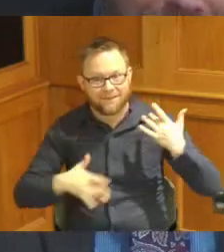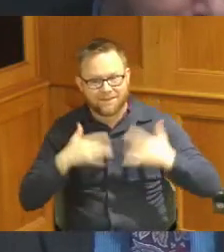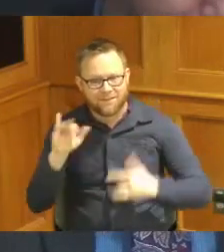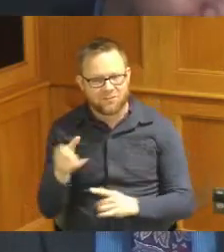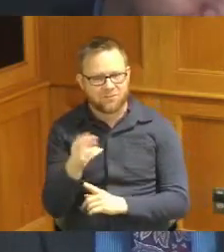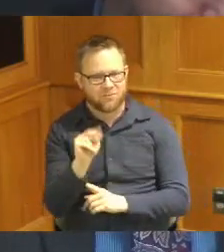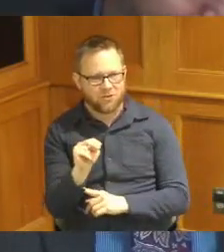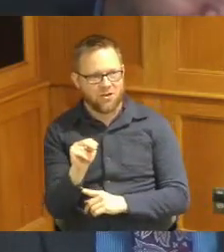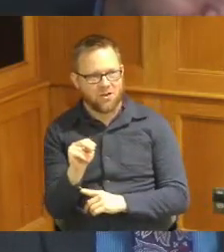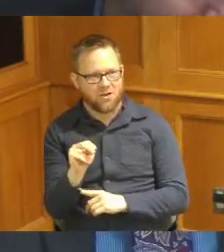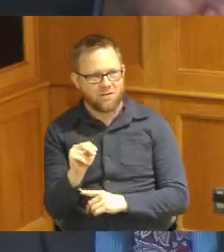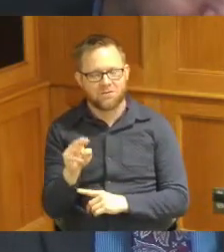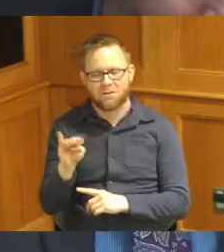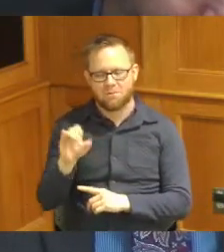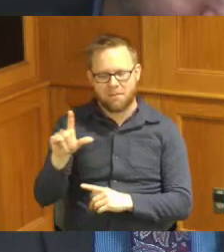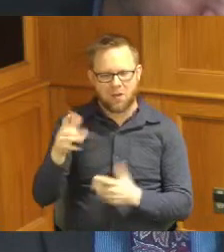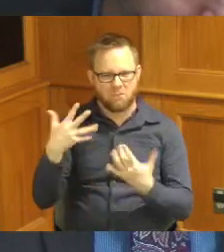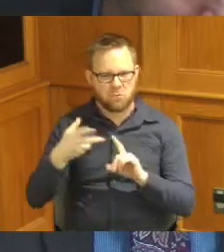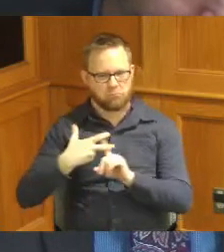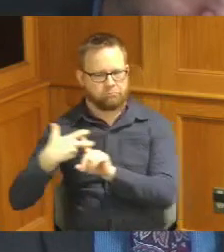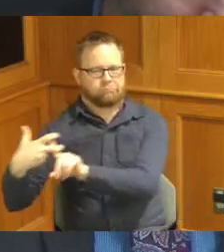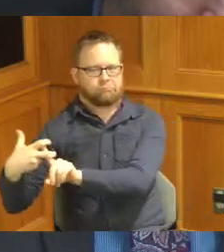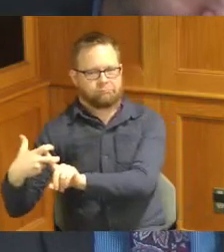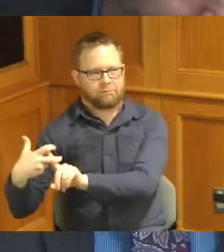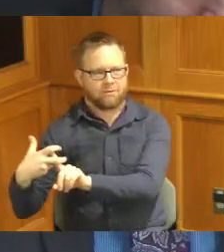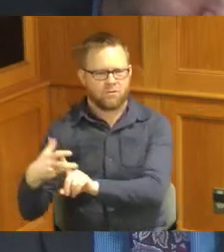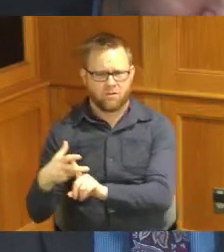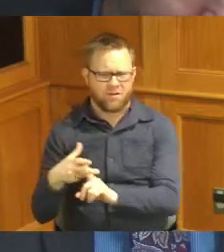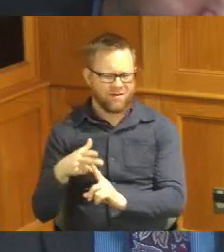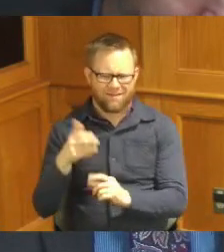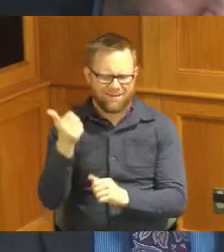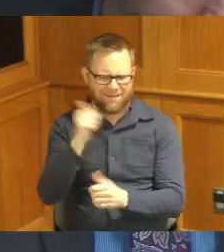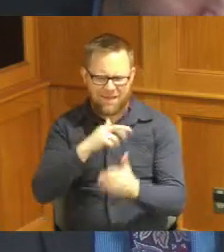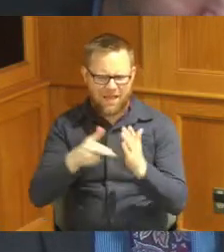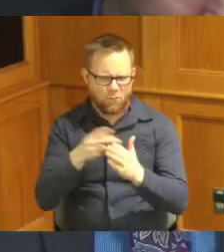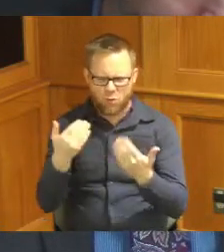that Michael stole you away you'll you're great at whatever you do so I'm delighted to keep you